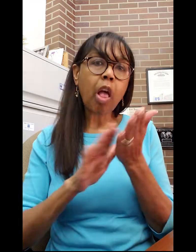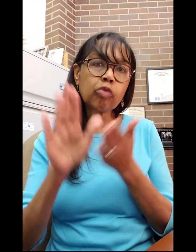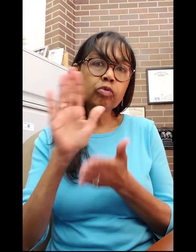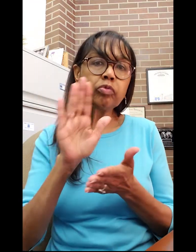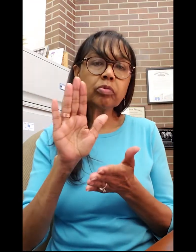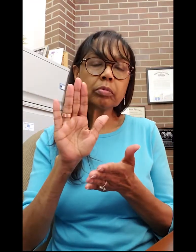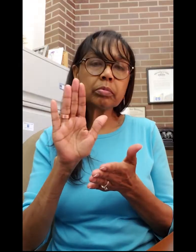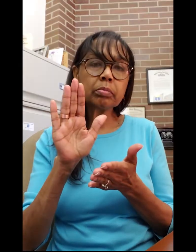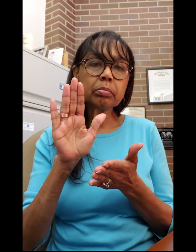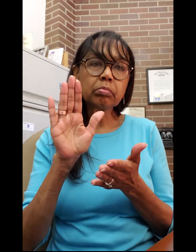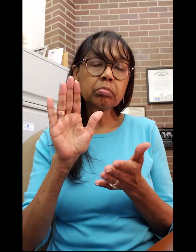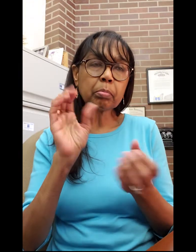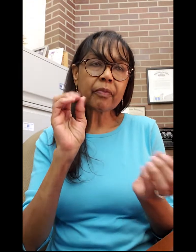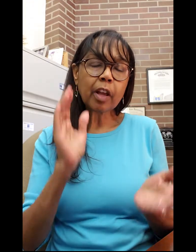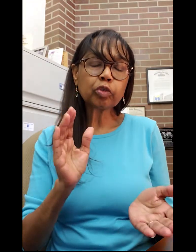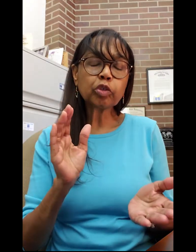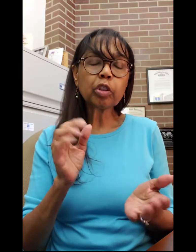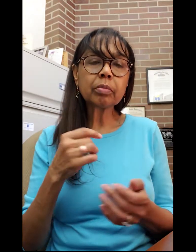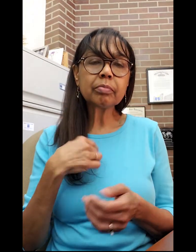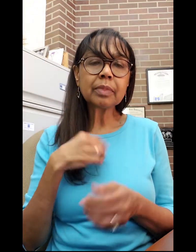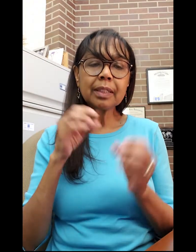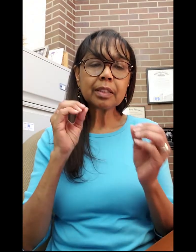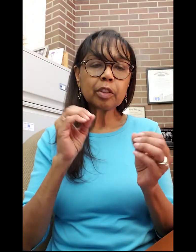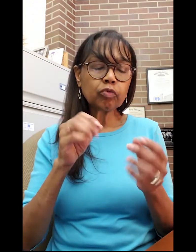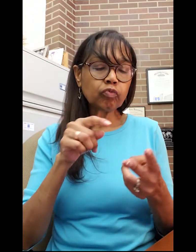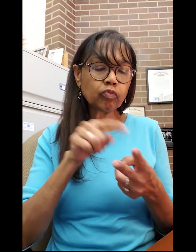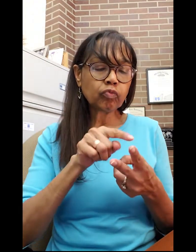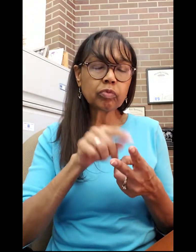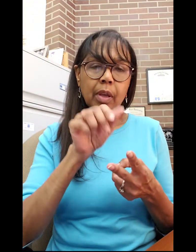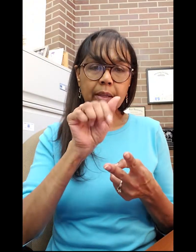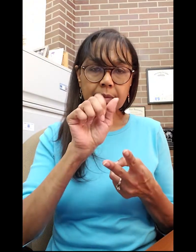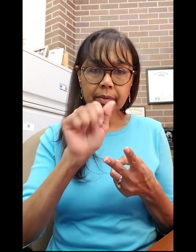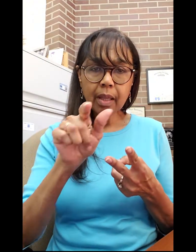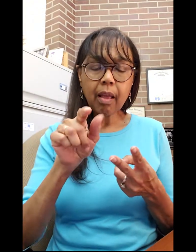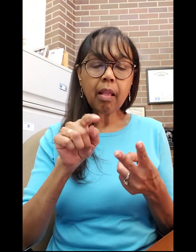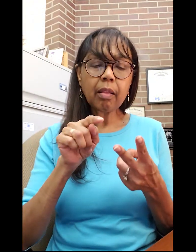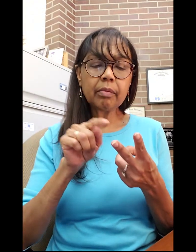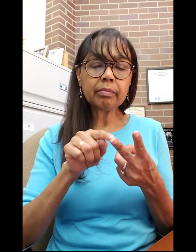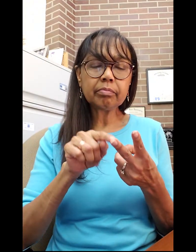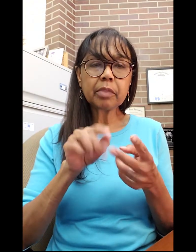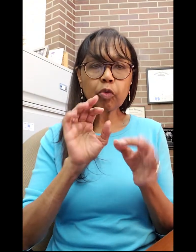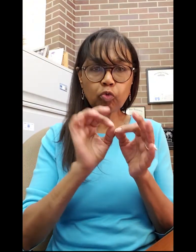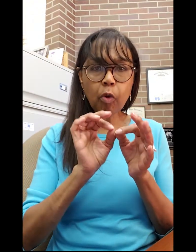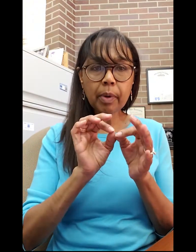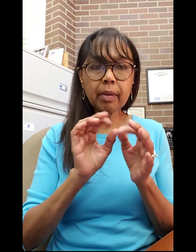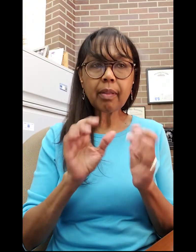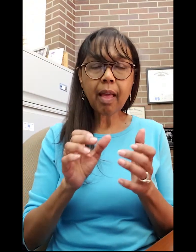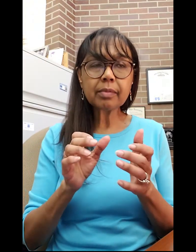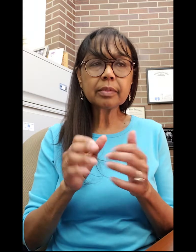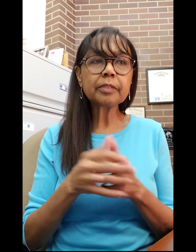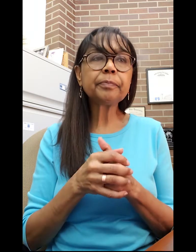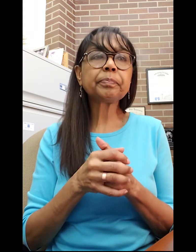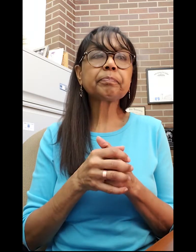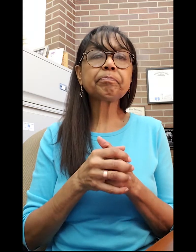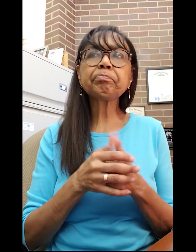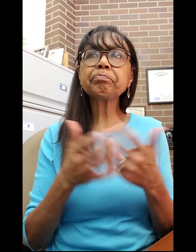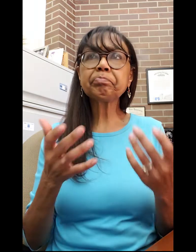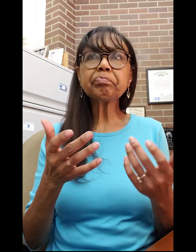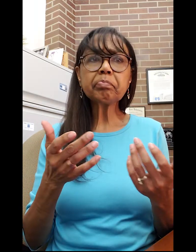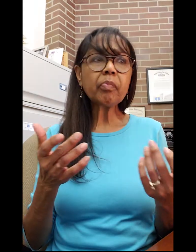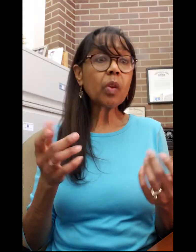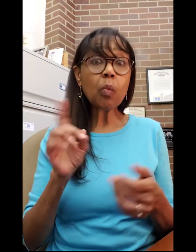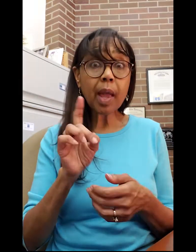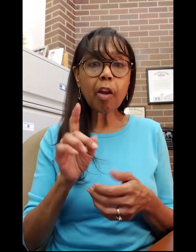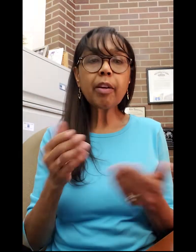I am a college professor; I teach ASL and interpreting in